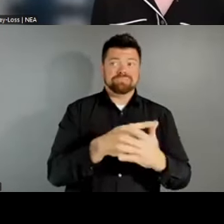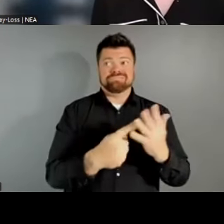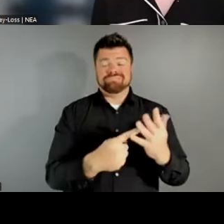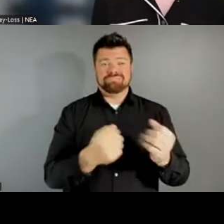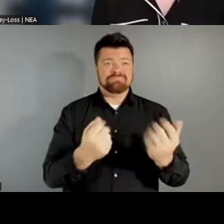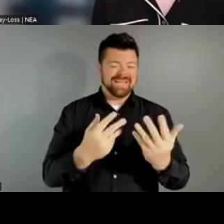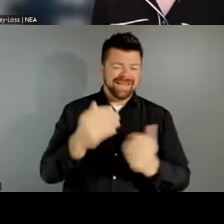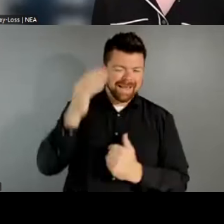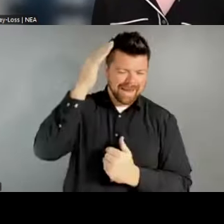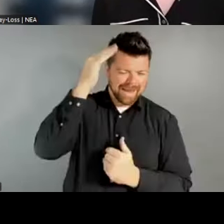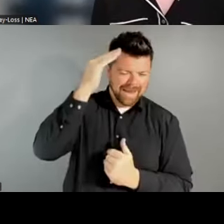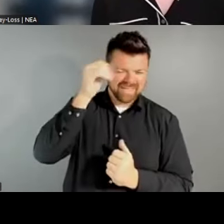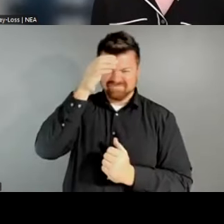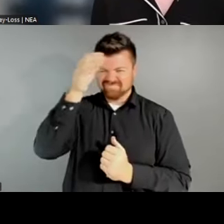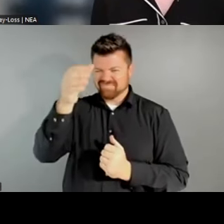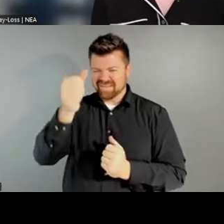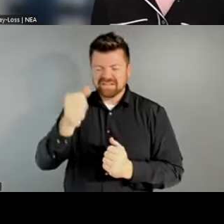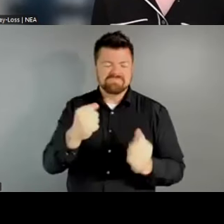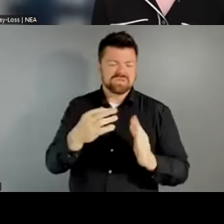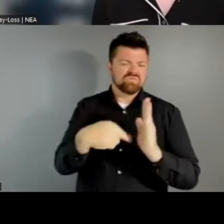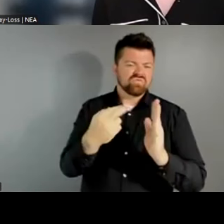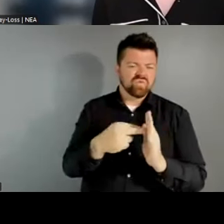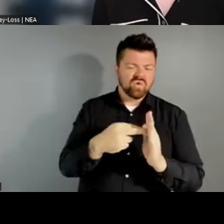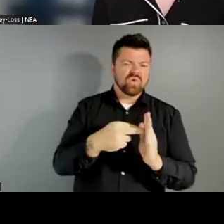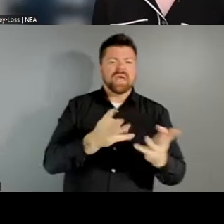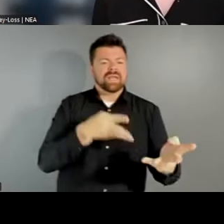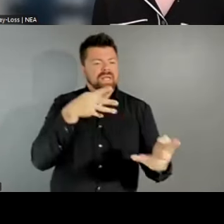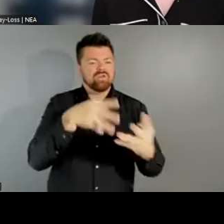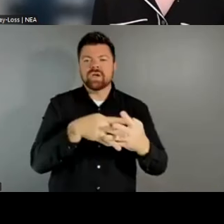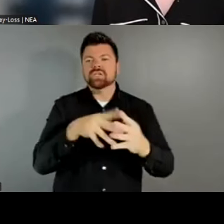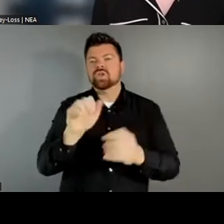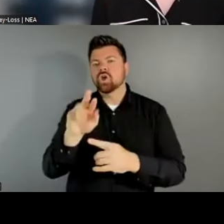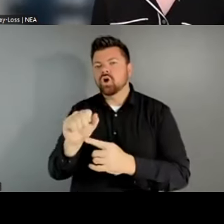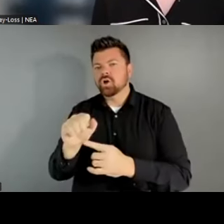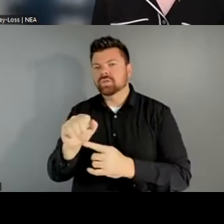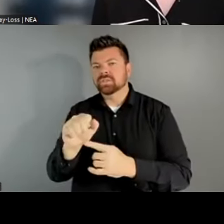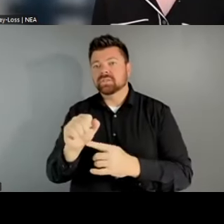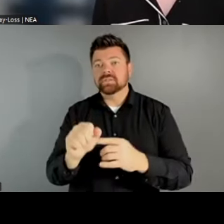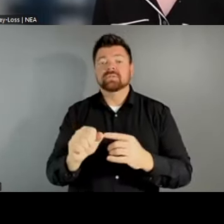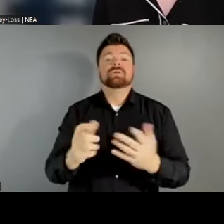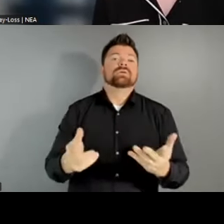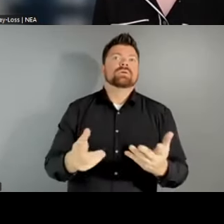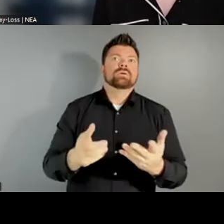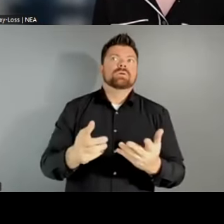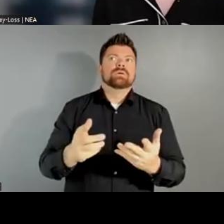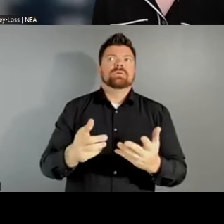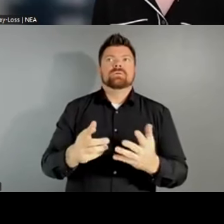the integration of the arts appears in ways that are far less siloed and more sophisticated than